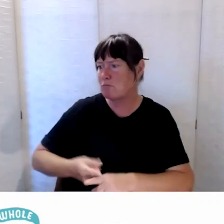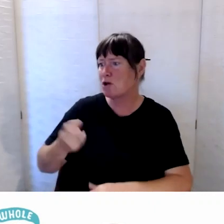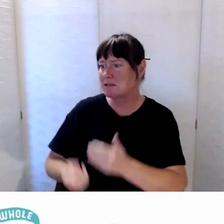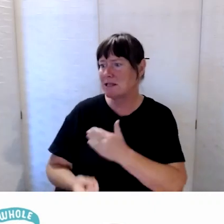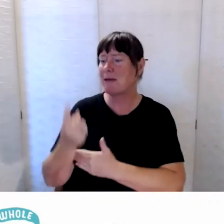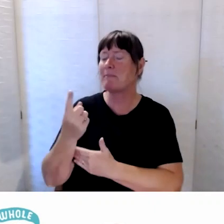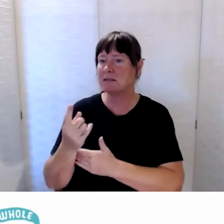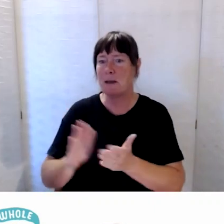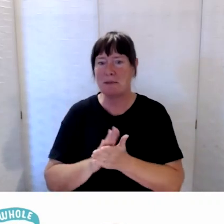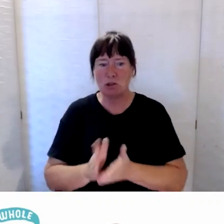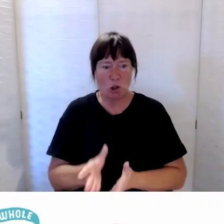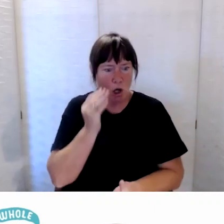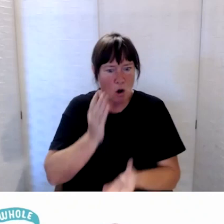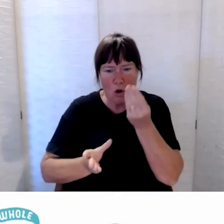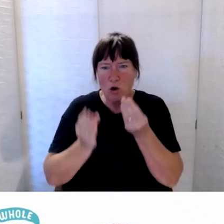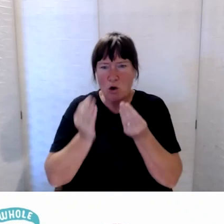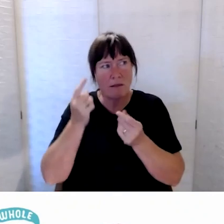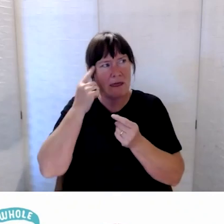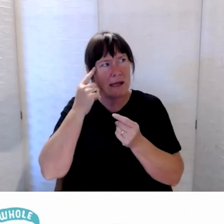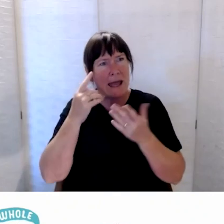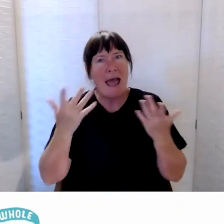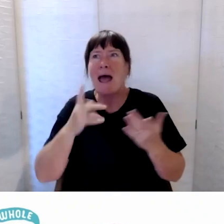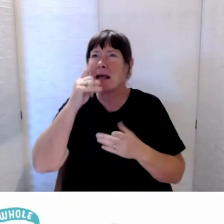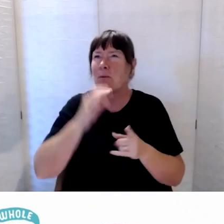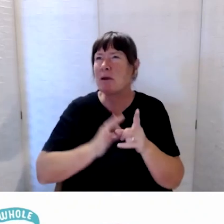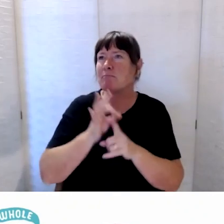to actually think about how things could look different in the future.